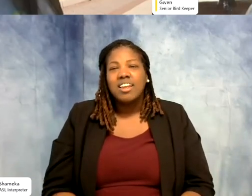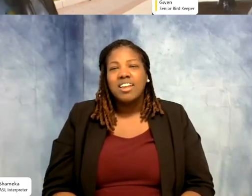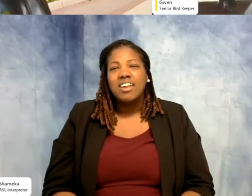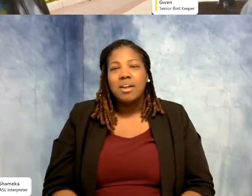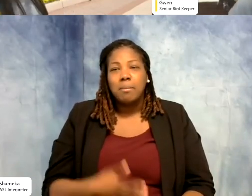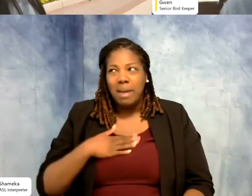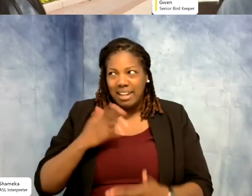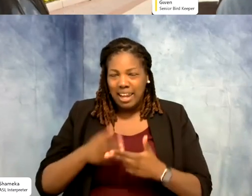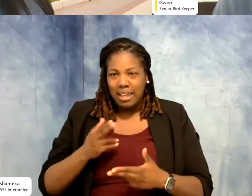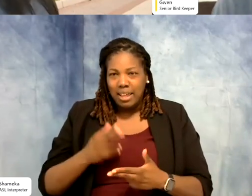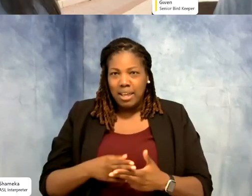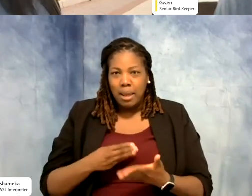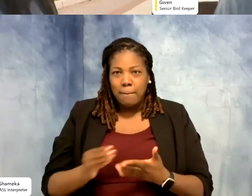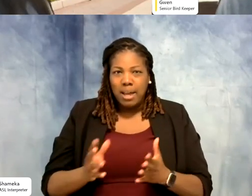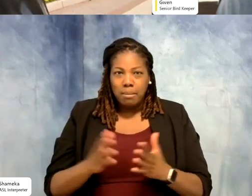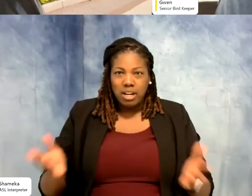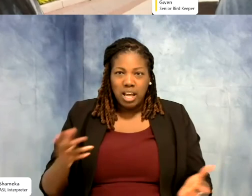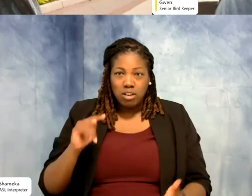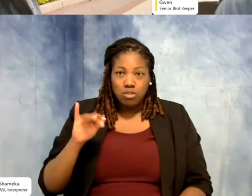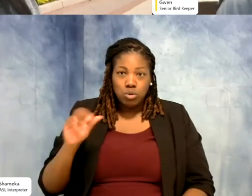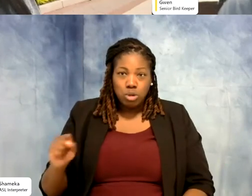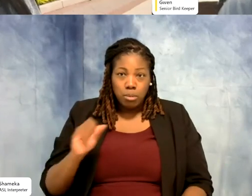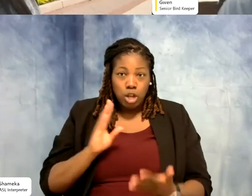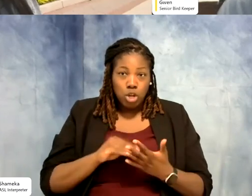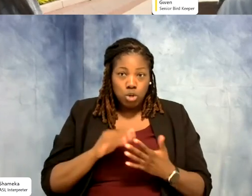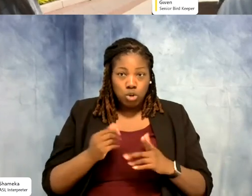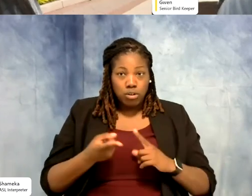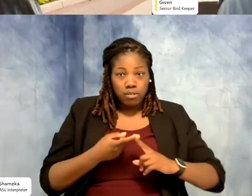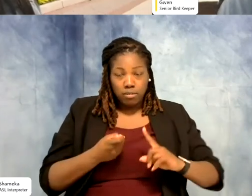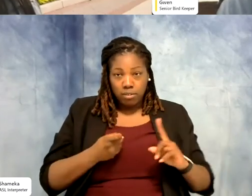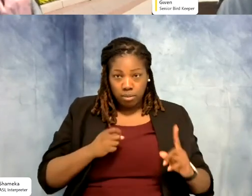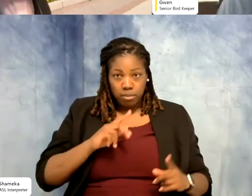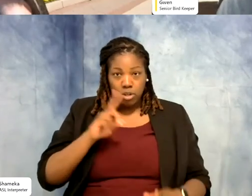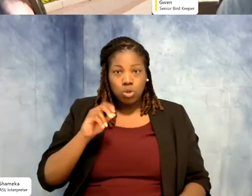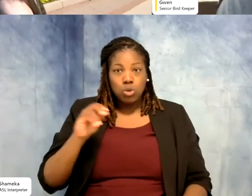Gwen: Yeah my name. I buy him a lot of toys but I've learned from being a zookeeper the things that you can make.